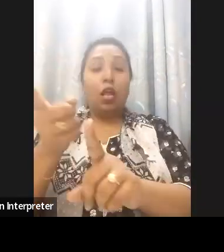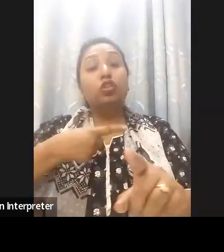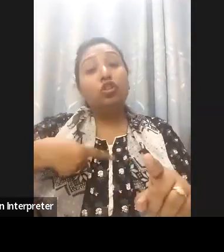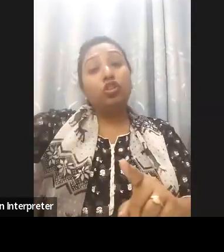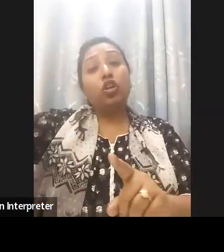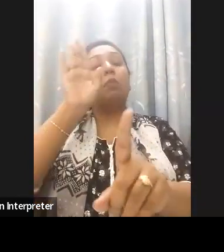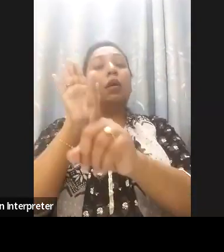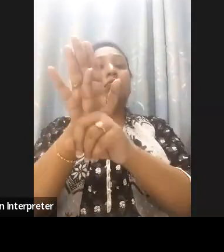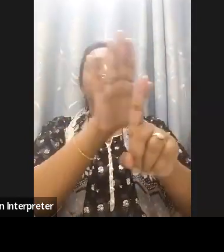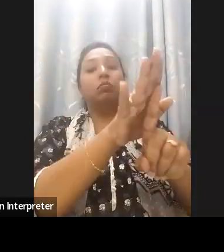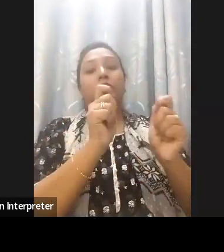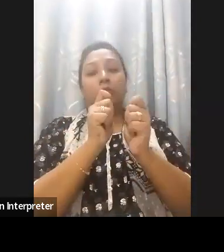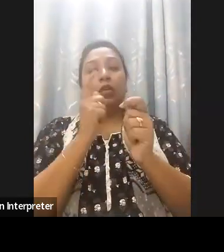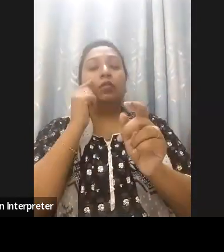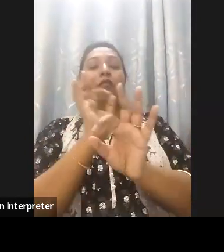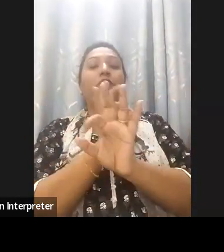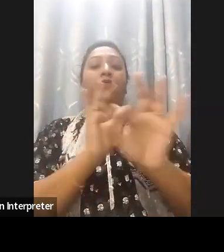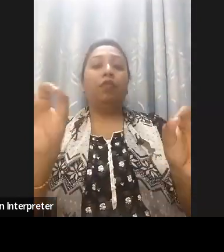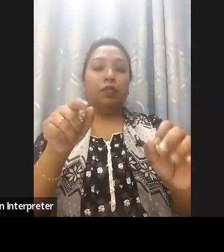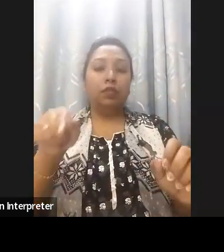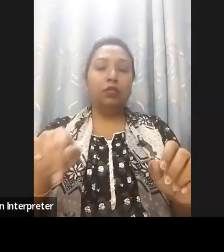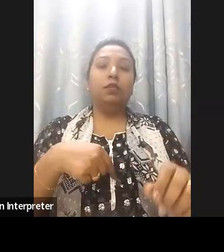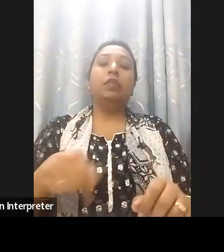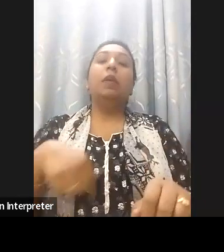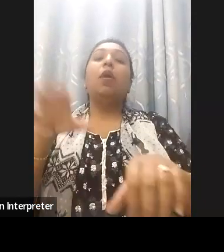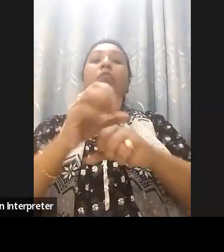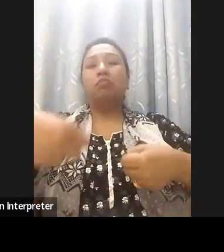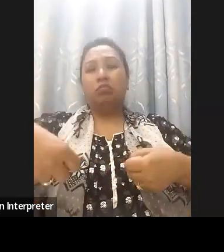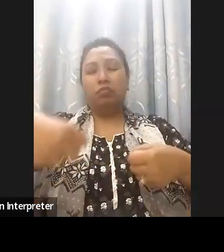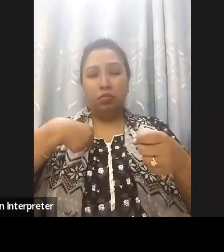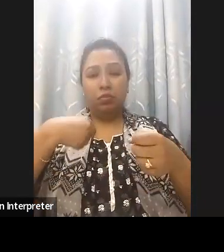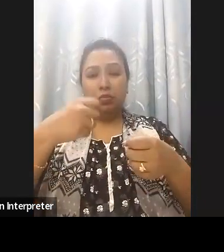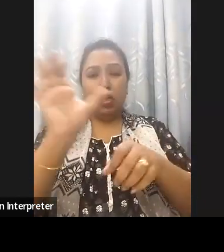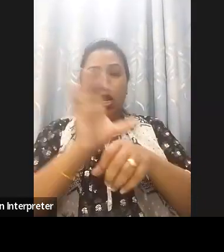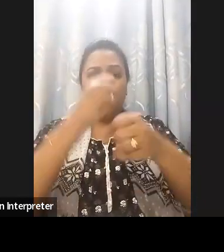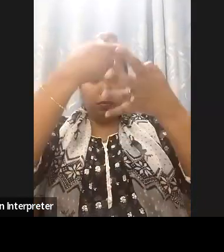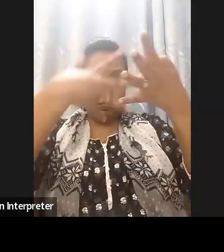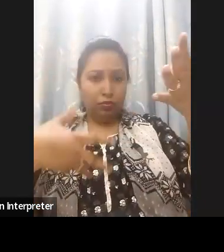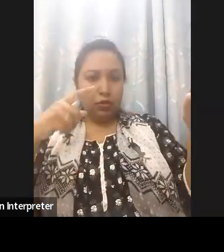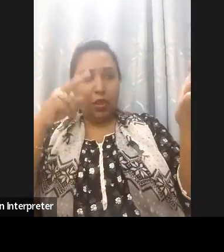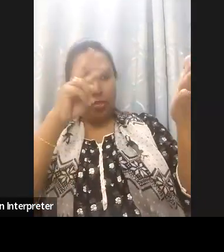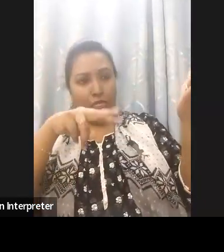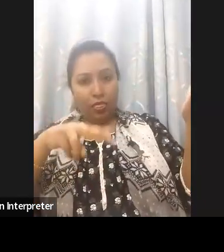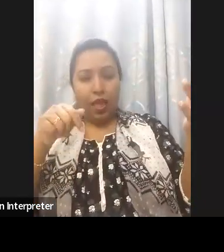had a couple of slides so you can visually see what are the the services that we provide so if